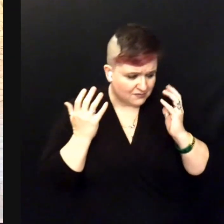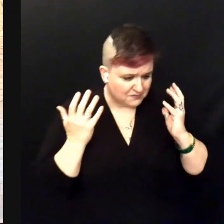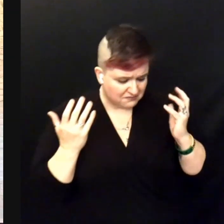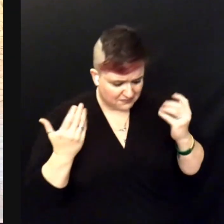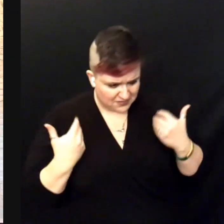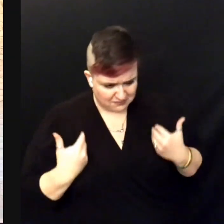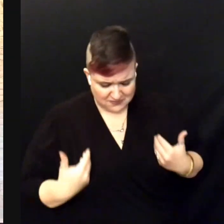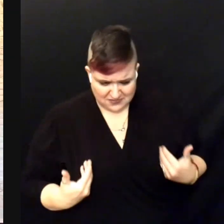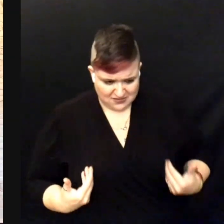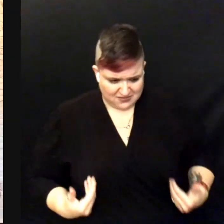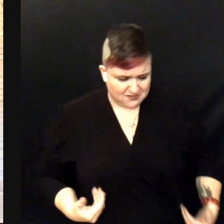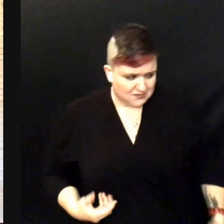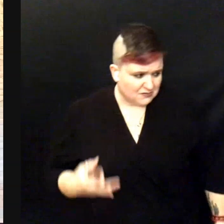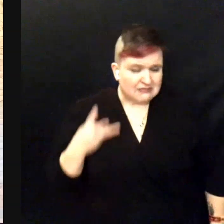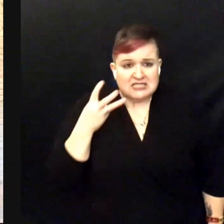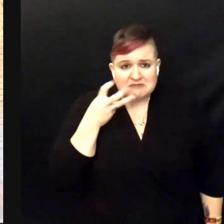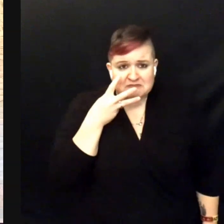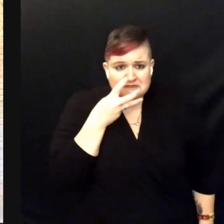But I'm a creep